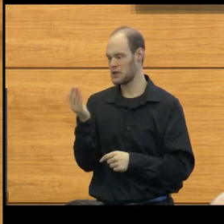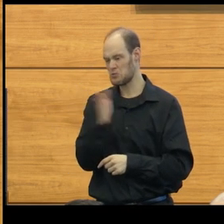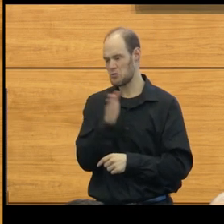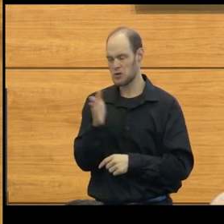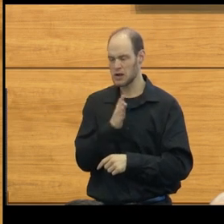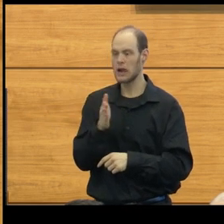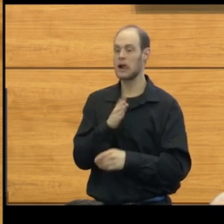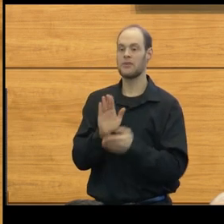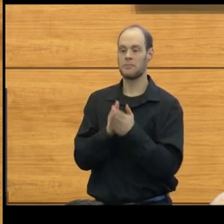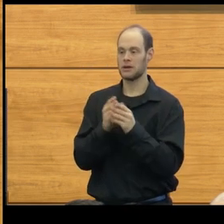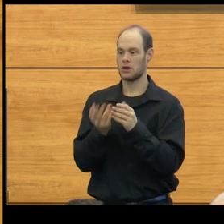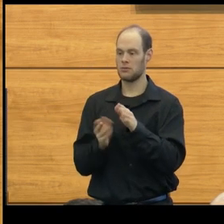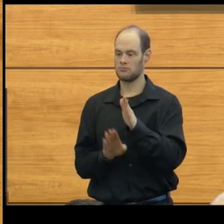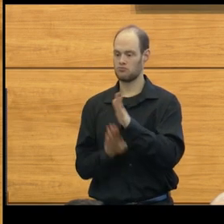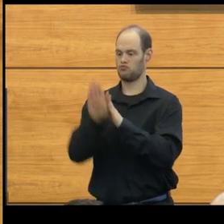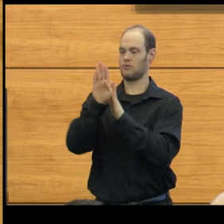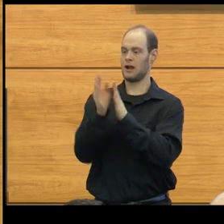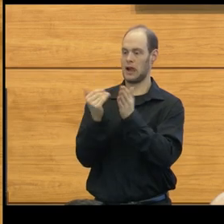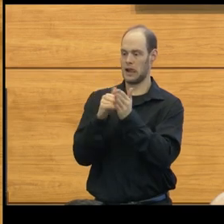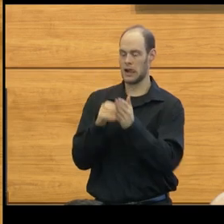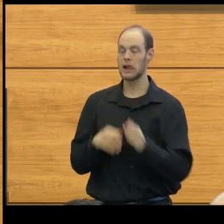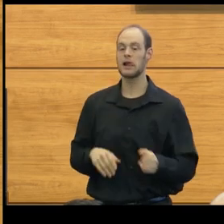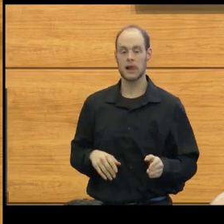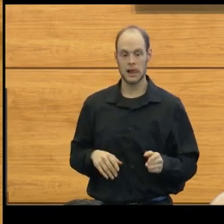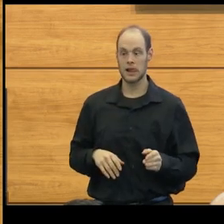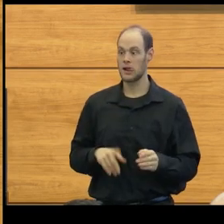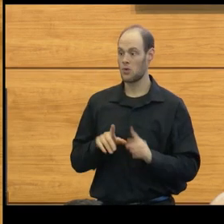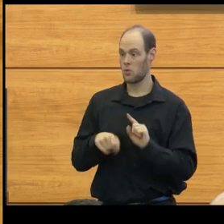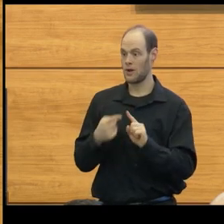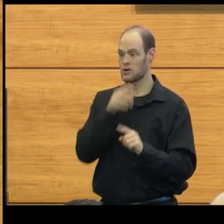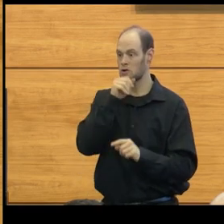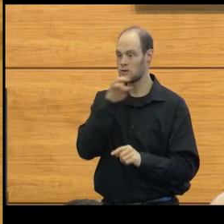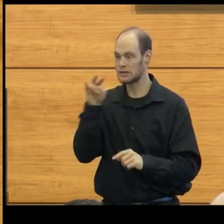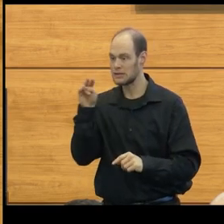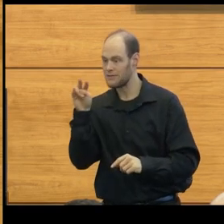and then they begin to rise after that. And by the time you're in your 70s or 80s,